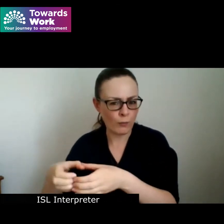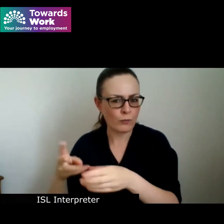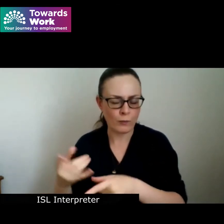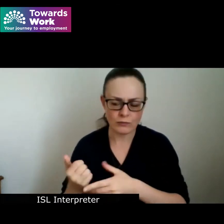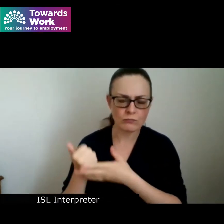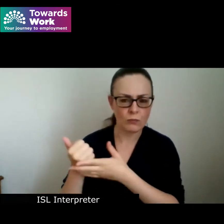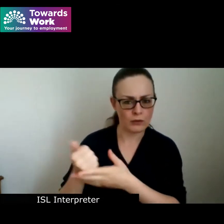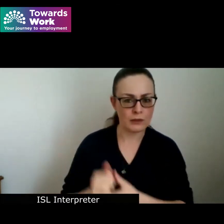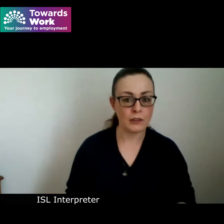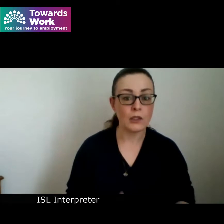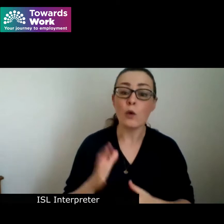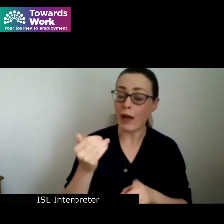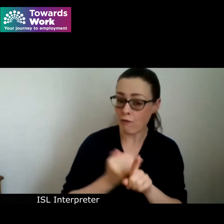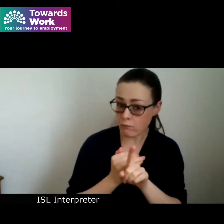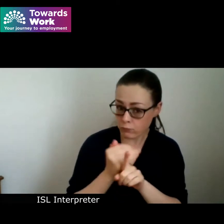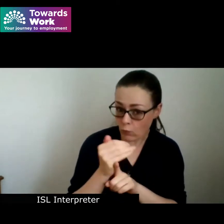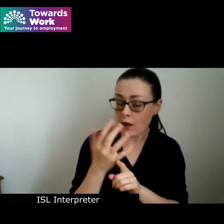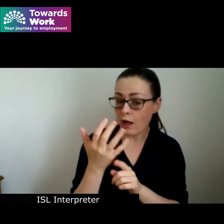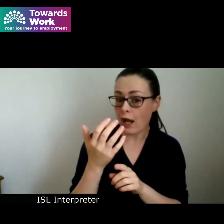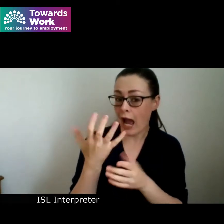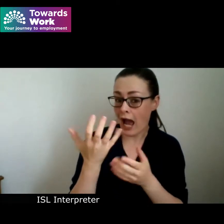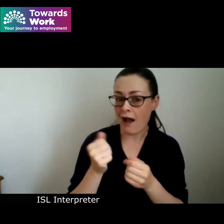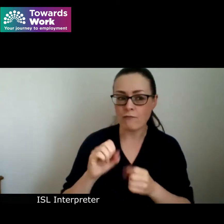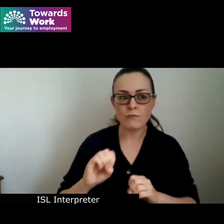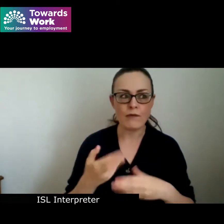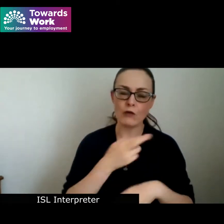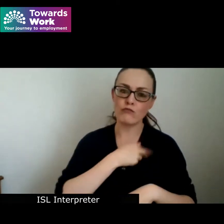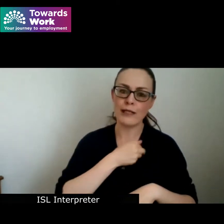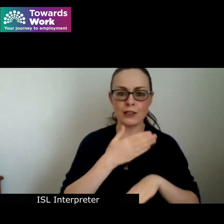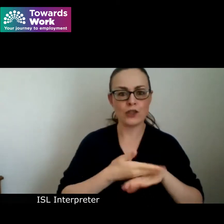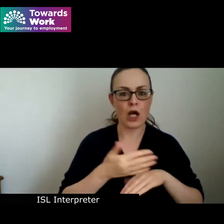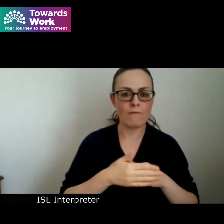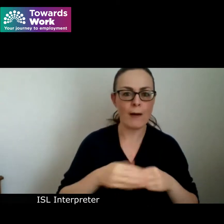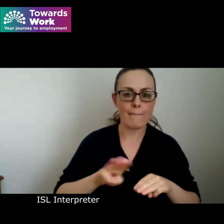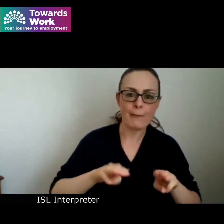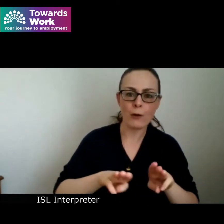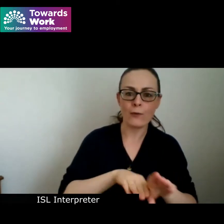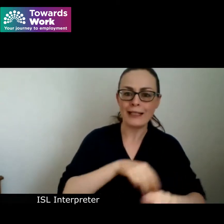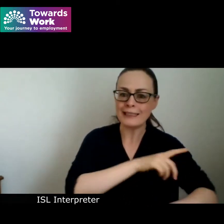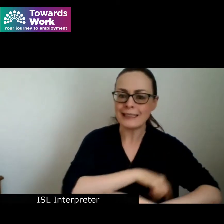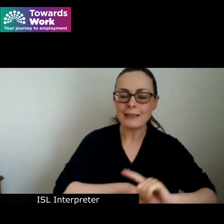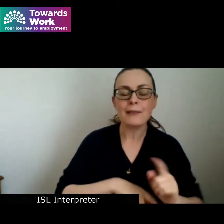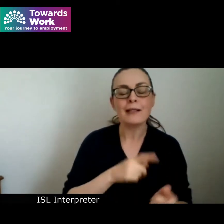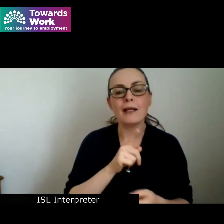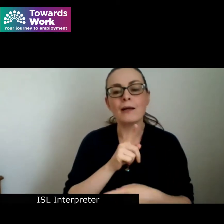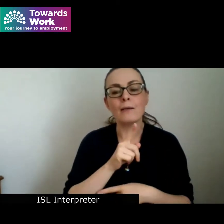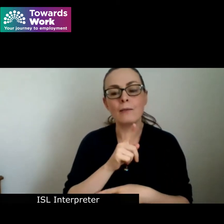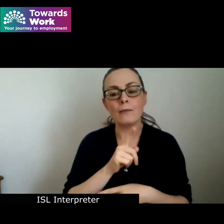is being made in delivering real jobs to people with disabilities as evidenced in census data